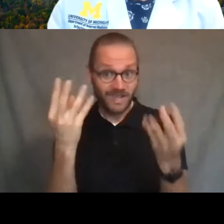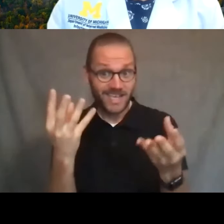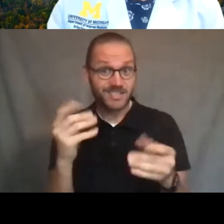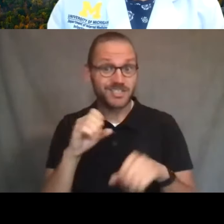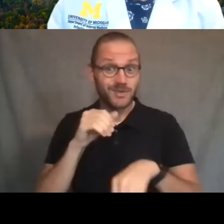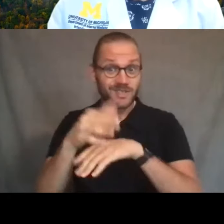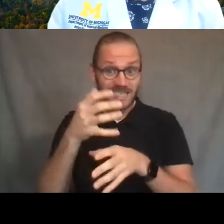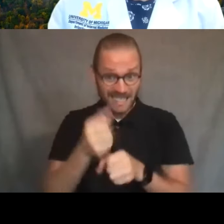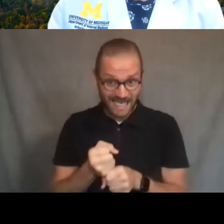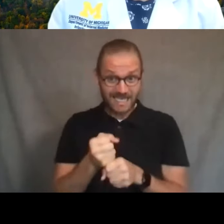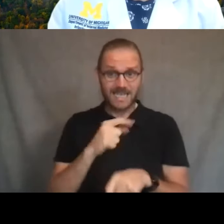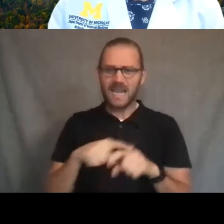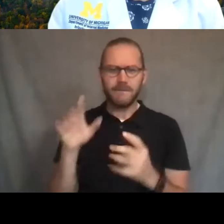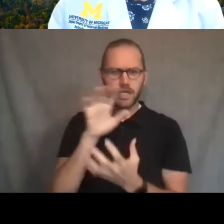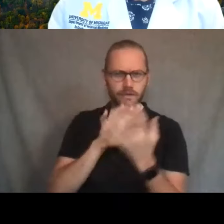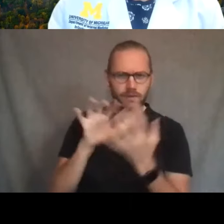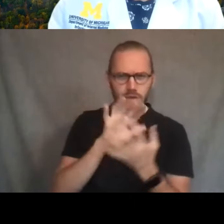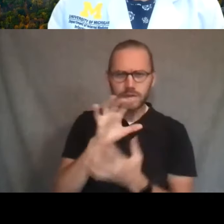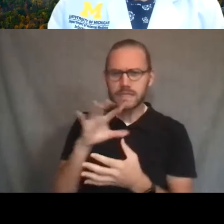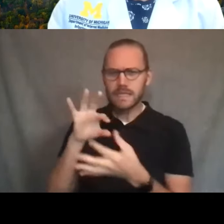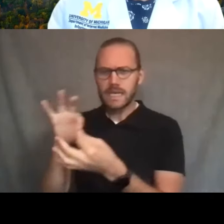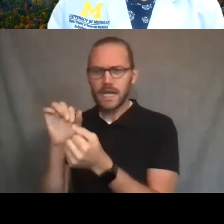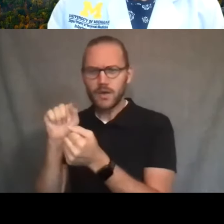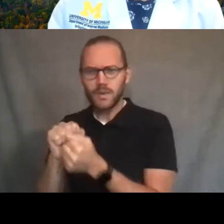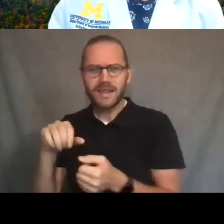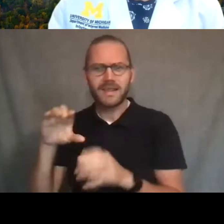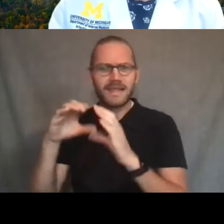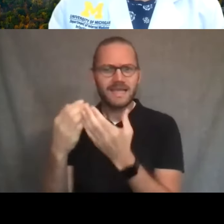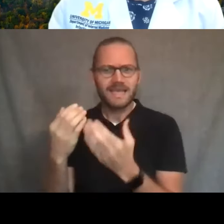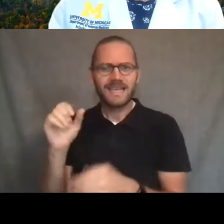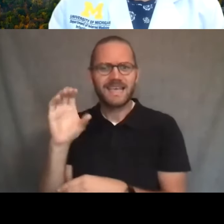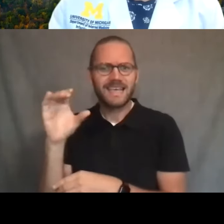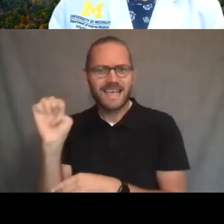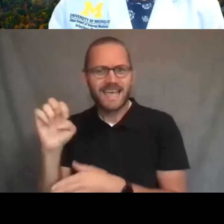should not be confused as being part of the case investigation or the identification of close contacts.